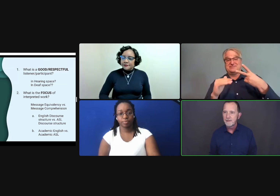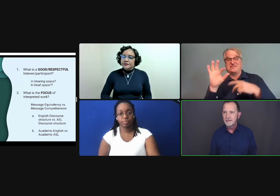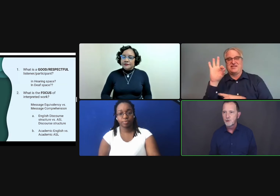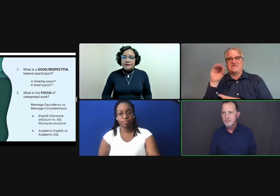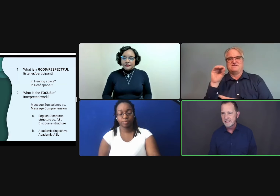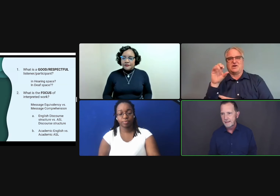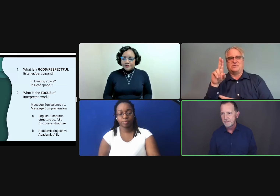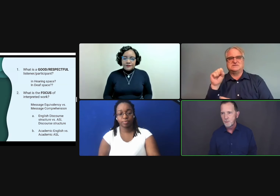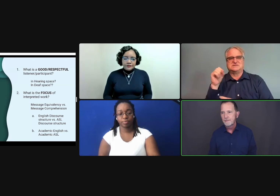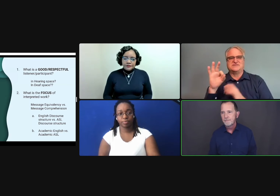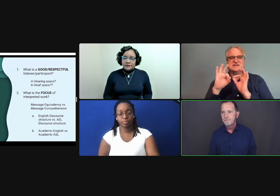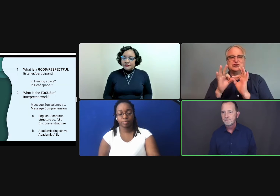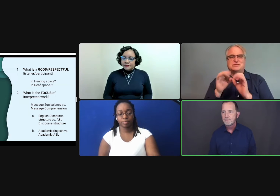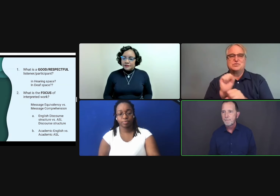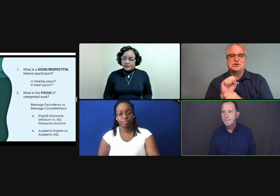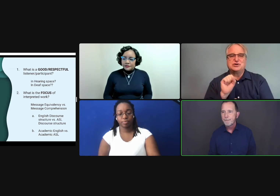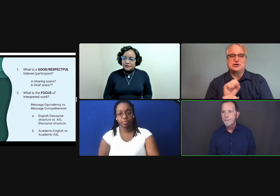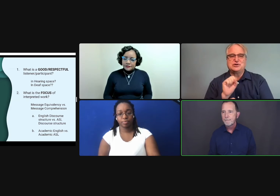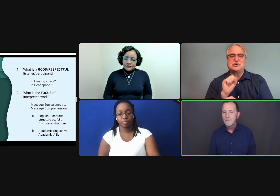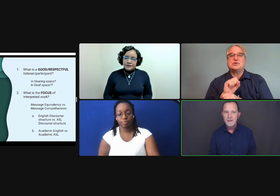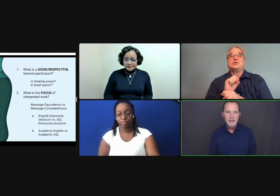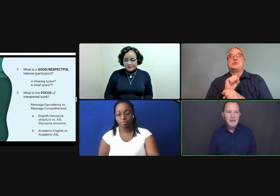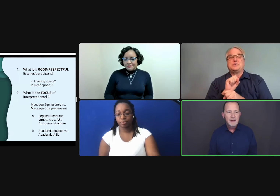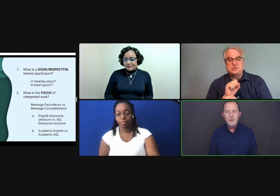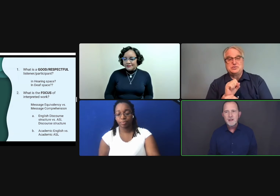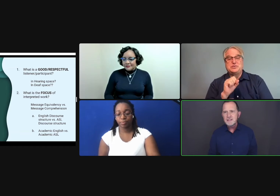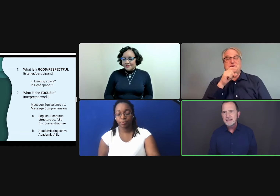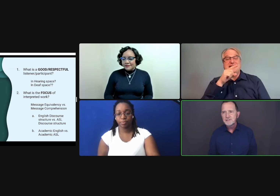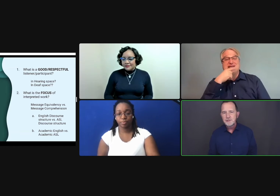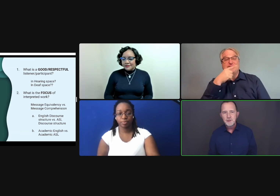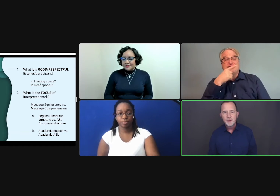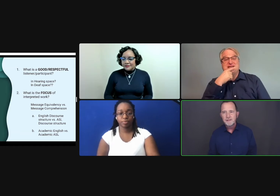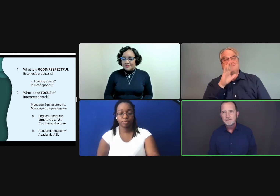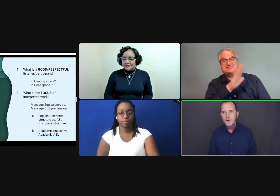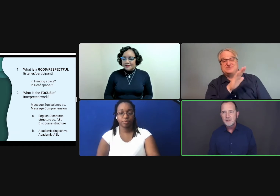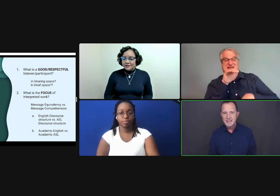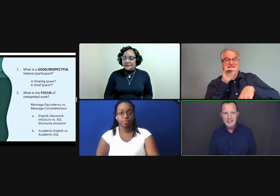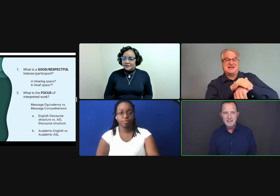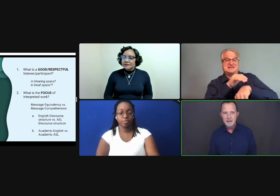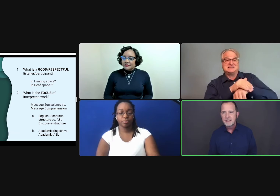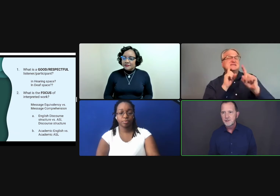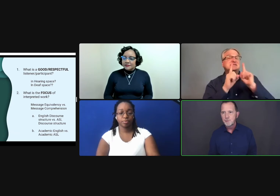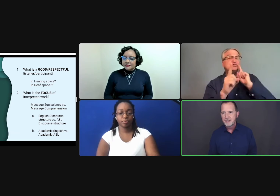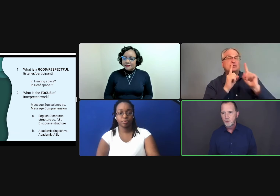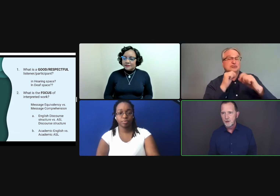of the interpreting team as well. We'd also like to turn to what the focus is of the interpreting work.